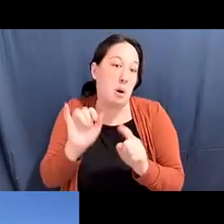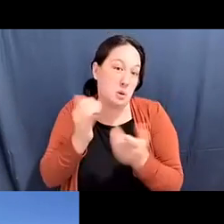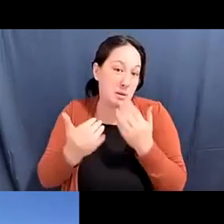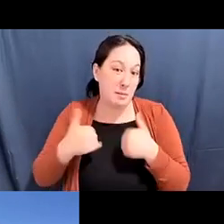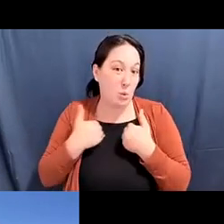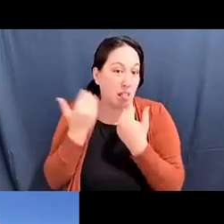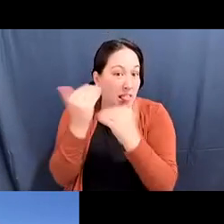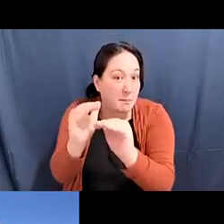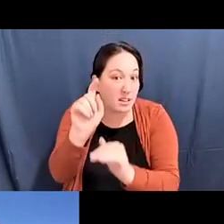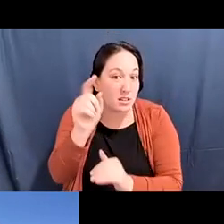Alex Tom he/him: I think Katherine should go.